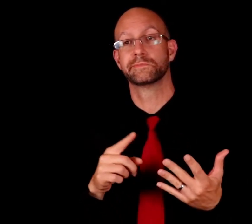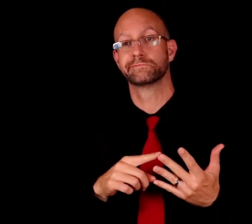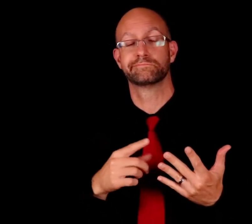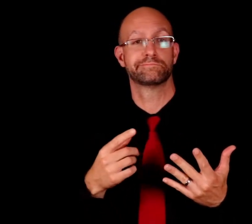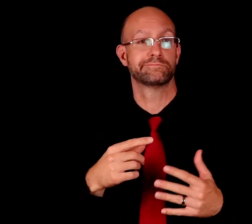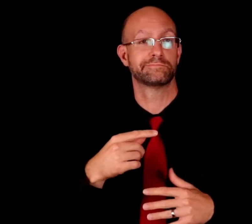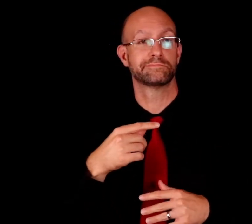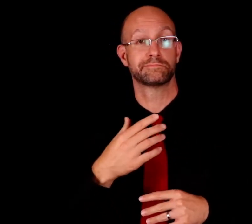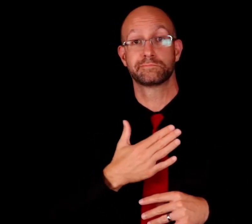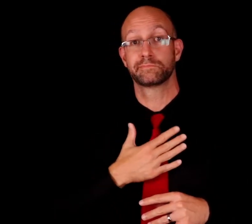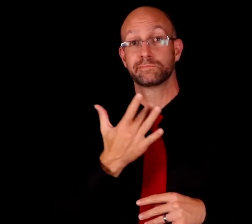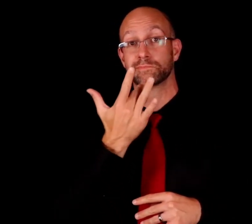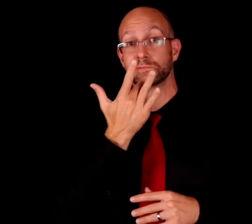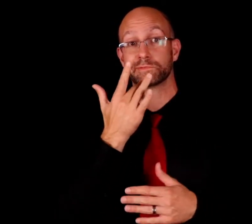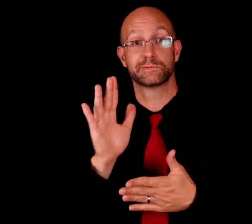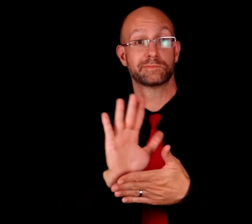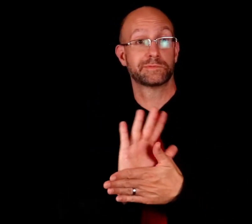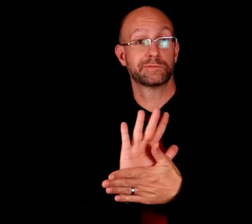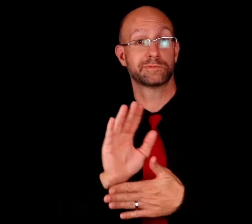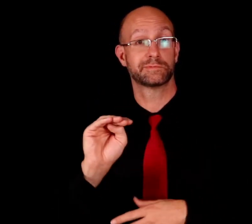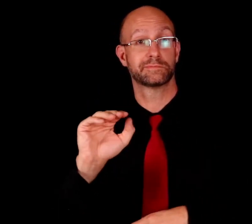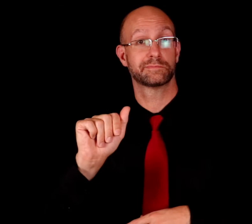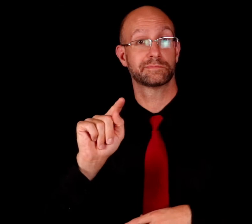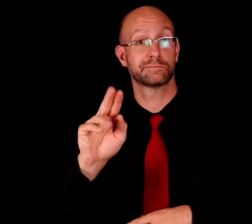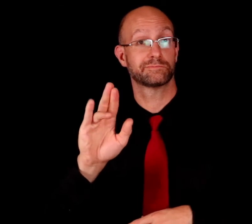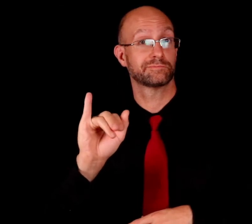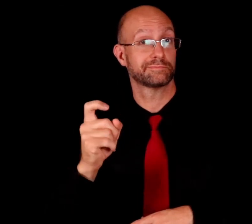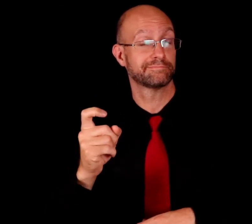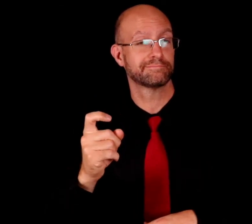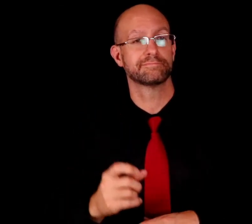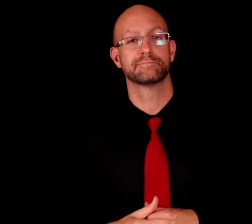MY FAVORITE MOVIE fs-MATRIX.